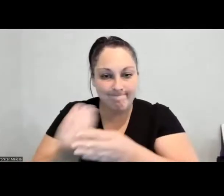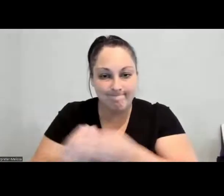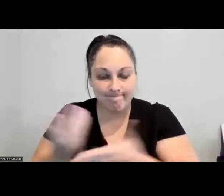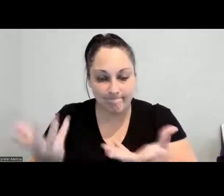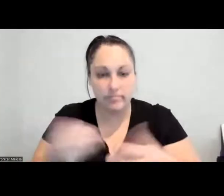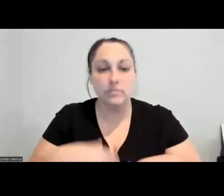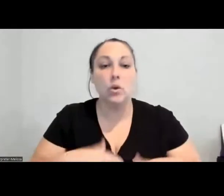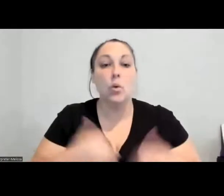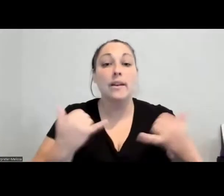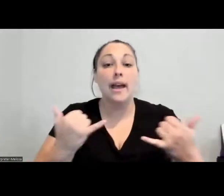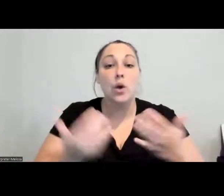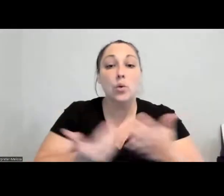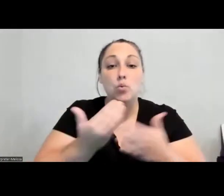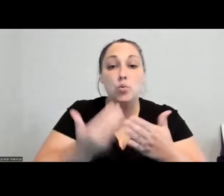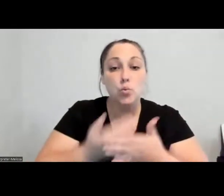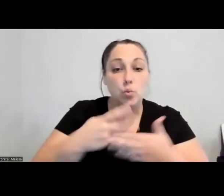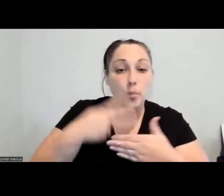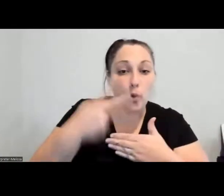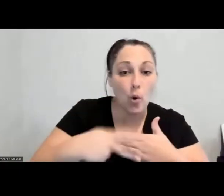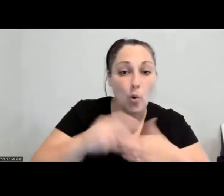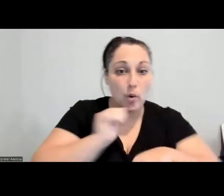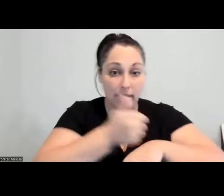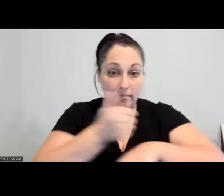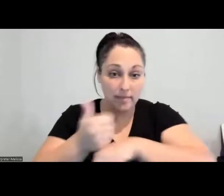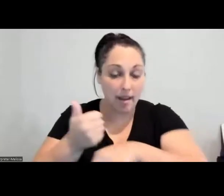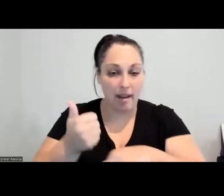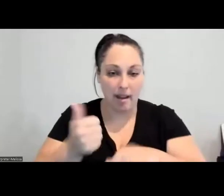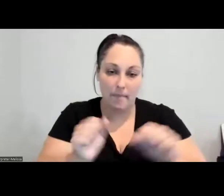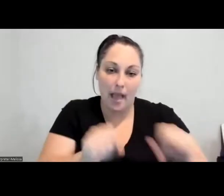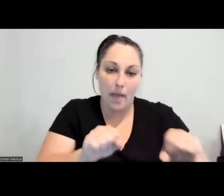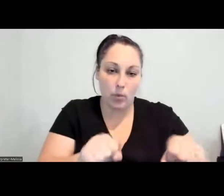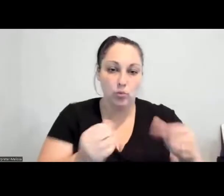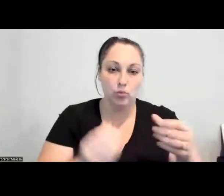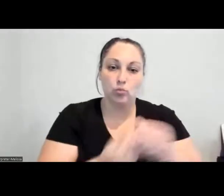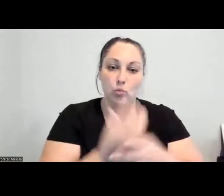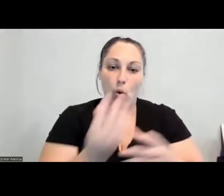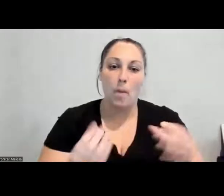them, they would have to drive 80 miles to the closest grocery store, which was Walmart.